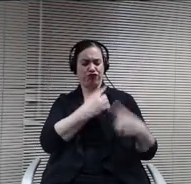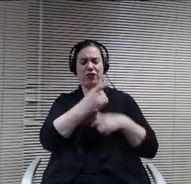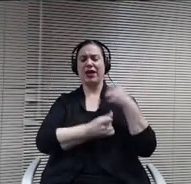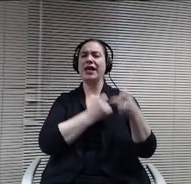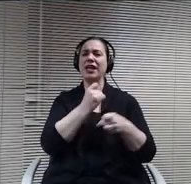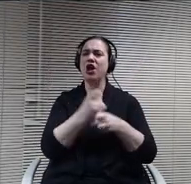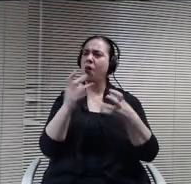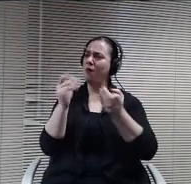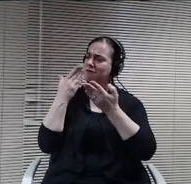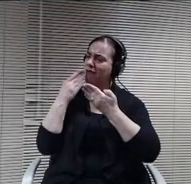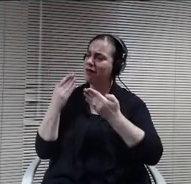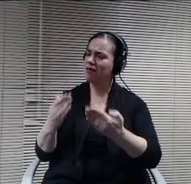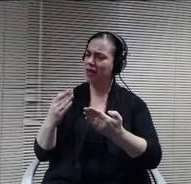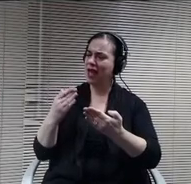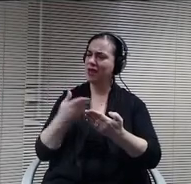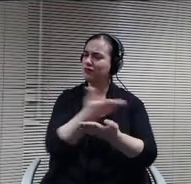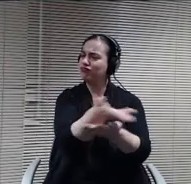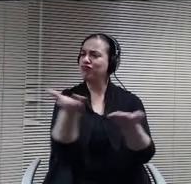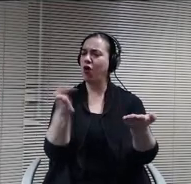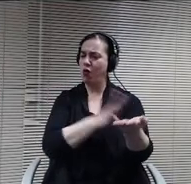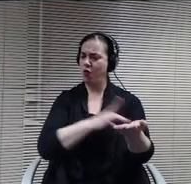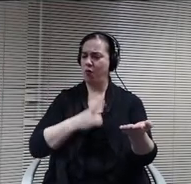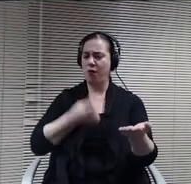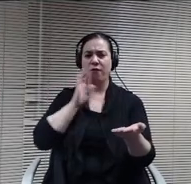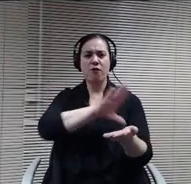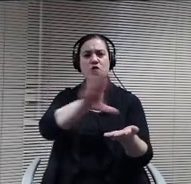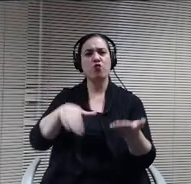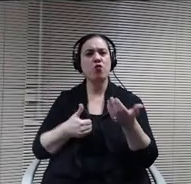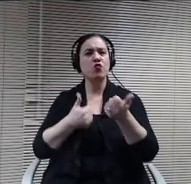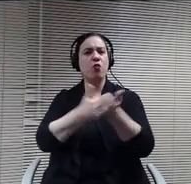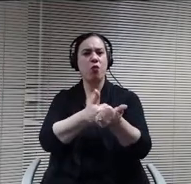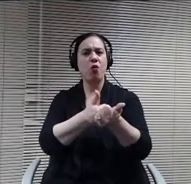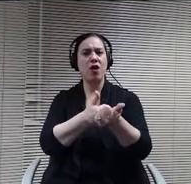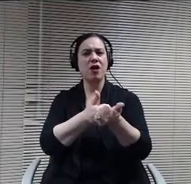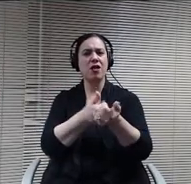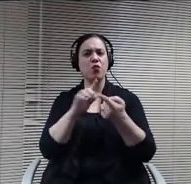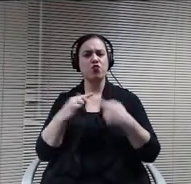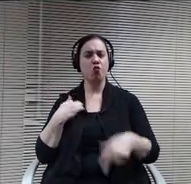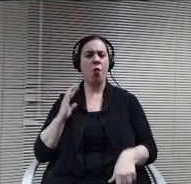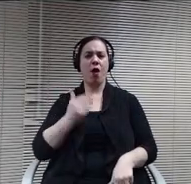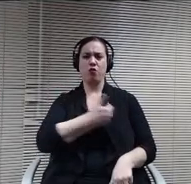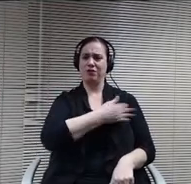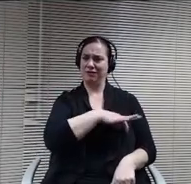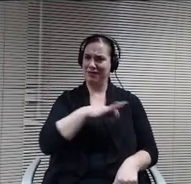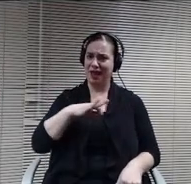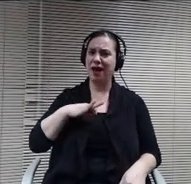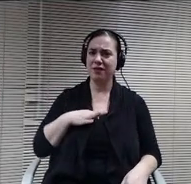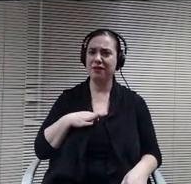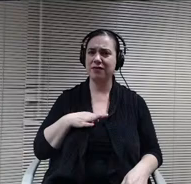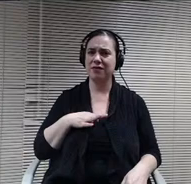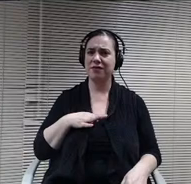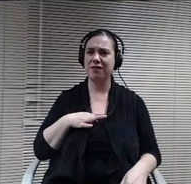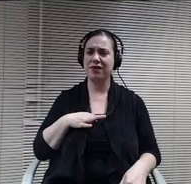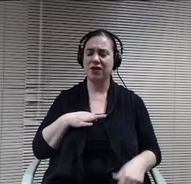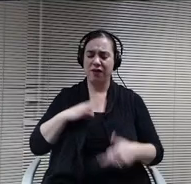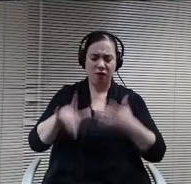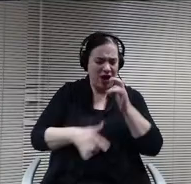particular, we wanted to thank the Board for the support that you've given our staff from the district level teach building